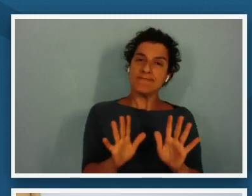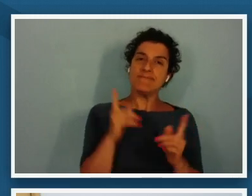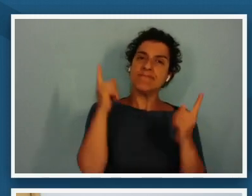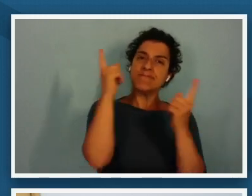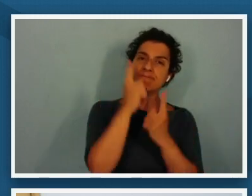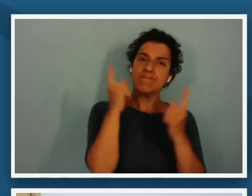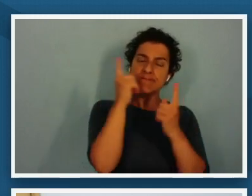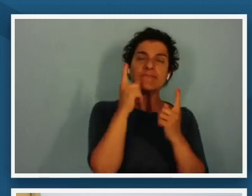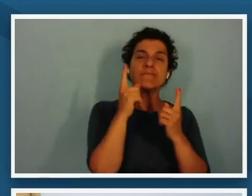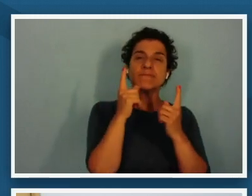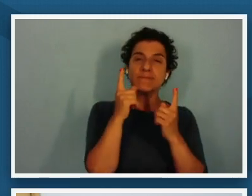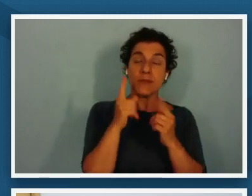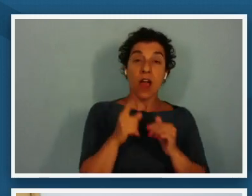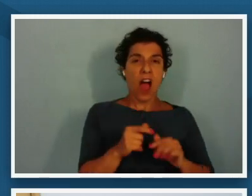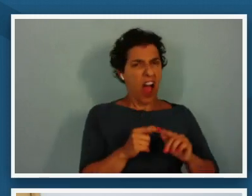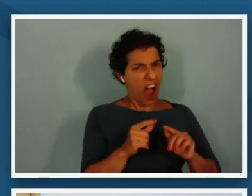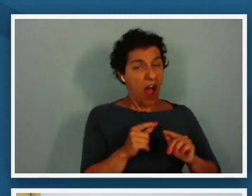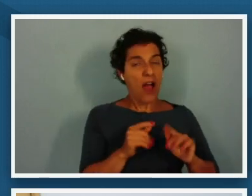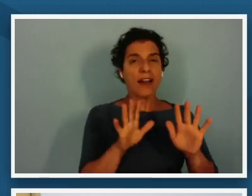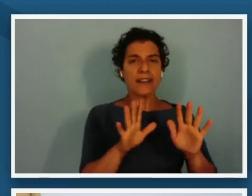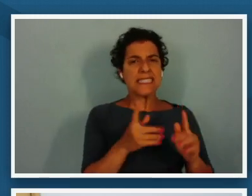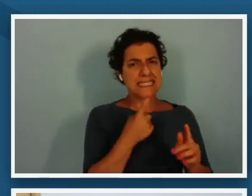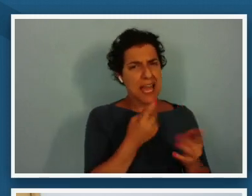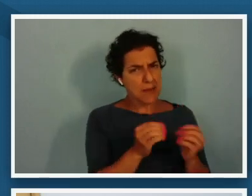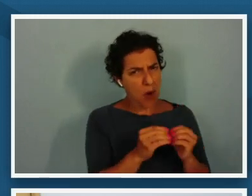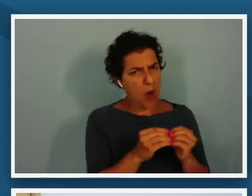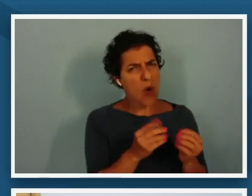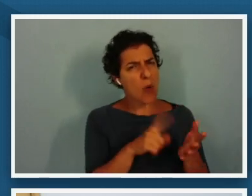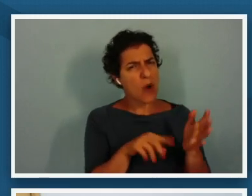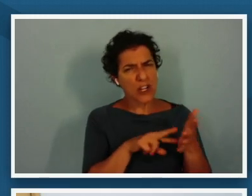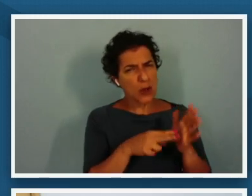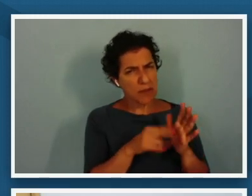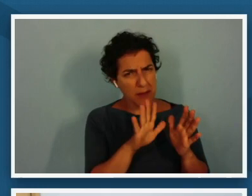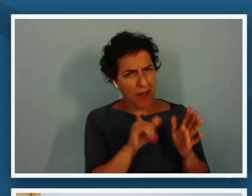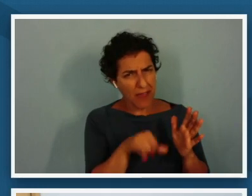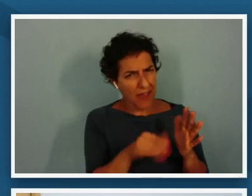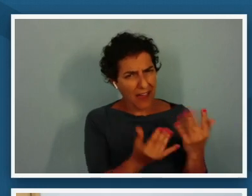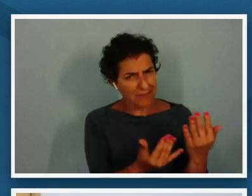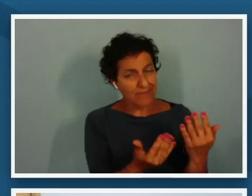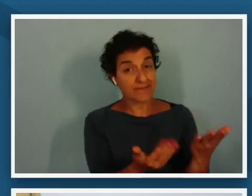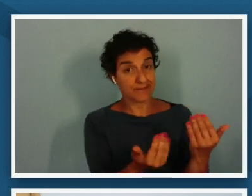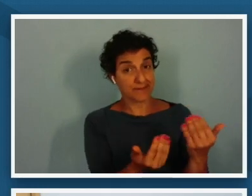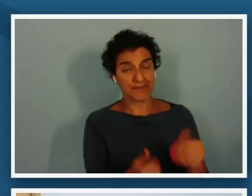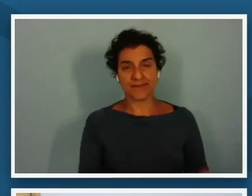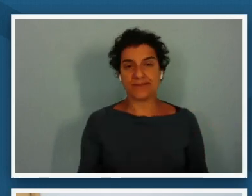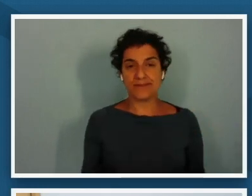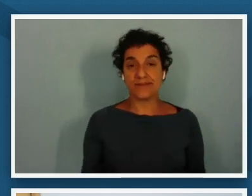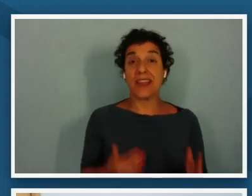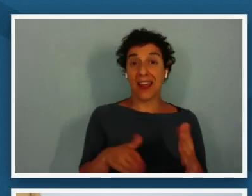that or what do you mean by next slide please